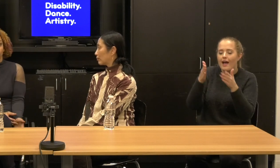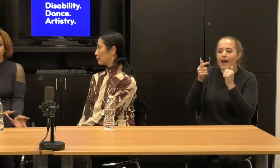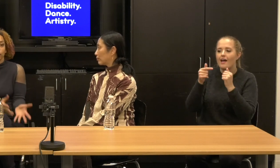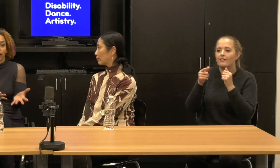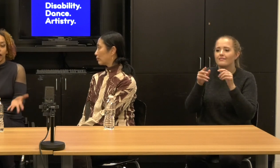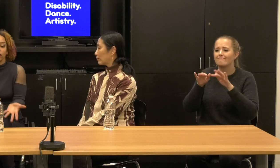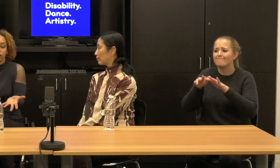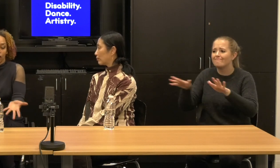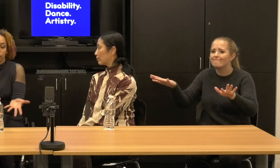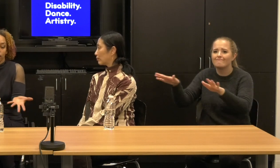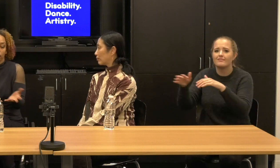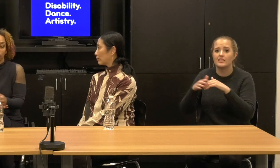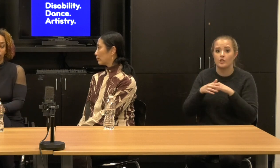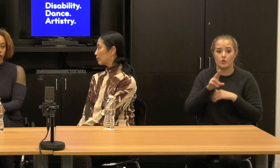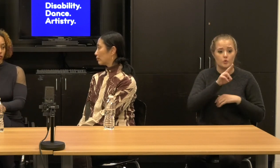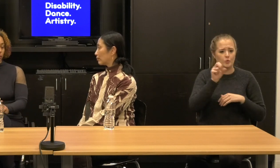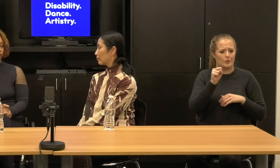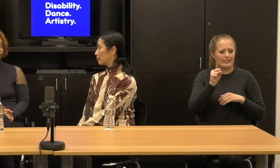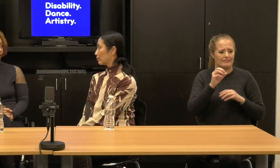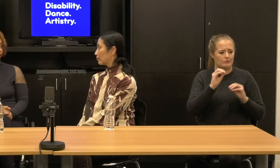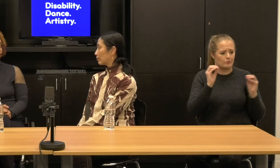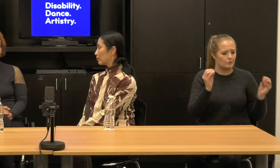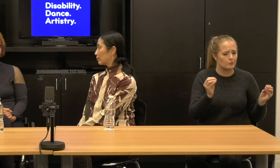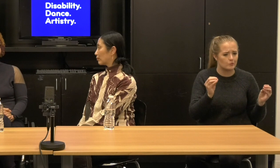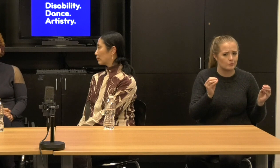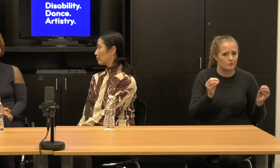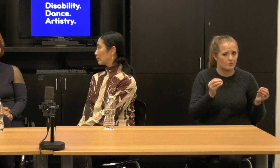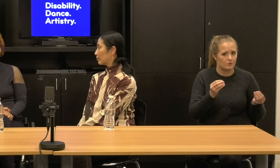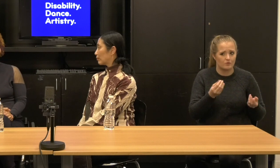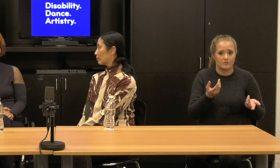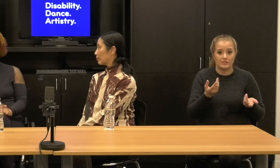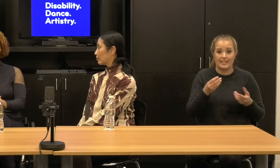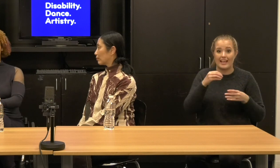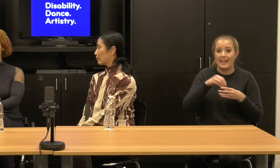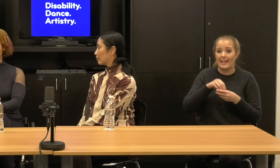Like you cannot tell me that there aren't disabled dancers in Arkansas or Oklahoma,